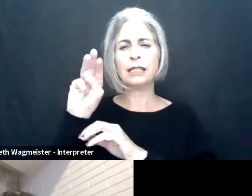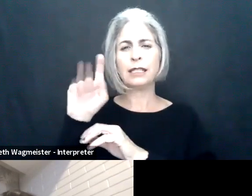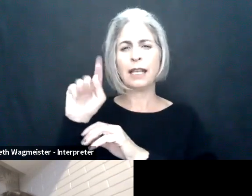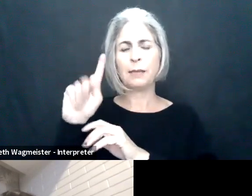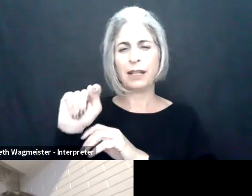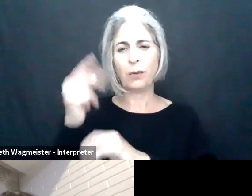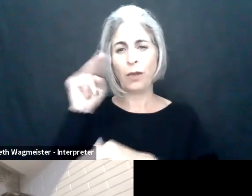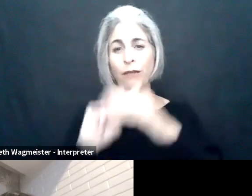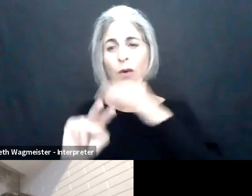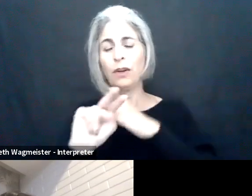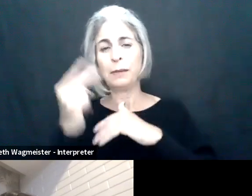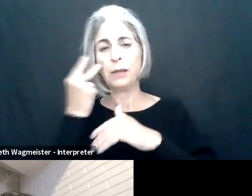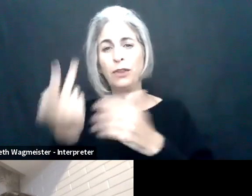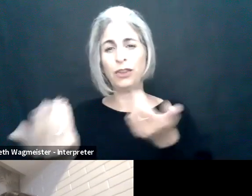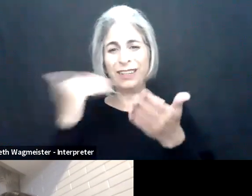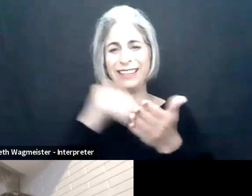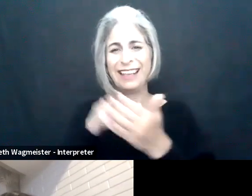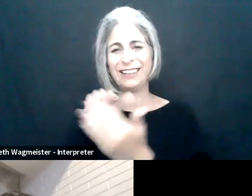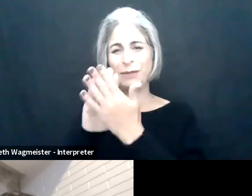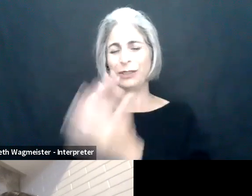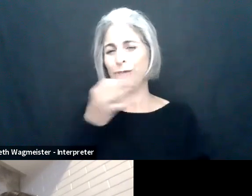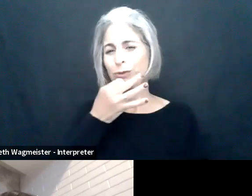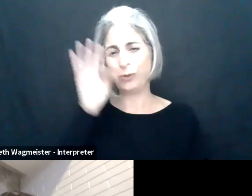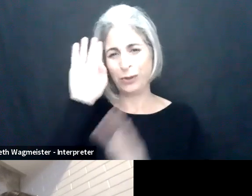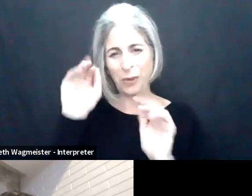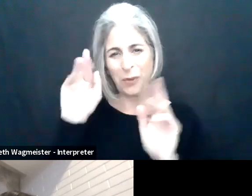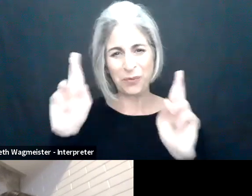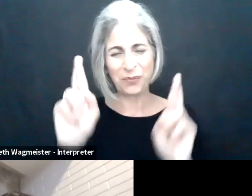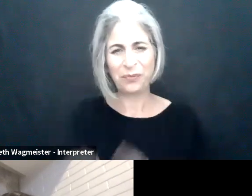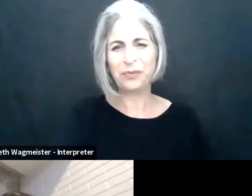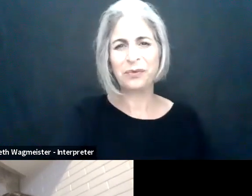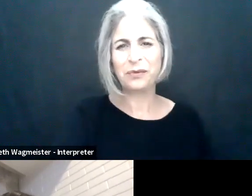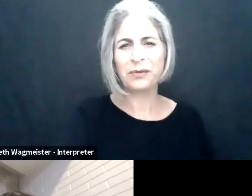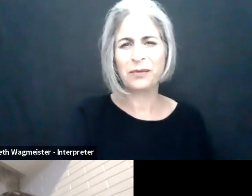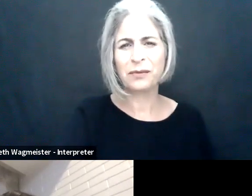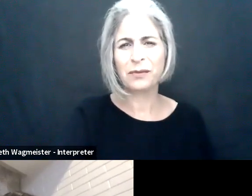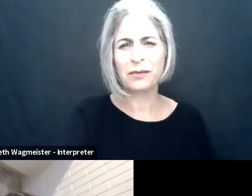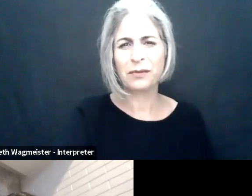Sam: We're looking at some pictures from previous M-Enabling Summits. We'll look forward to being with you